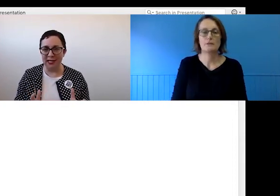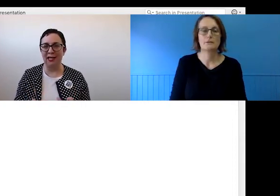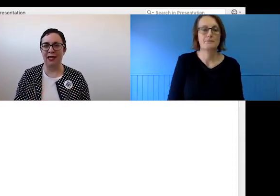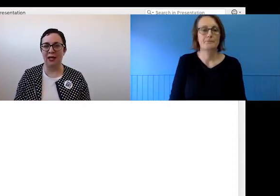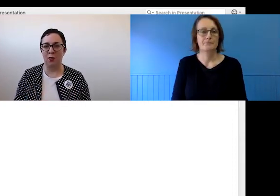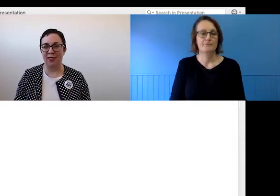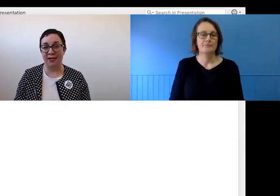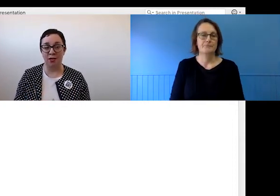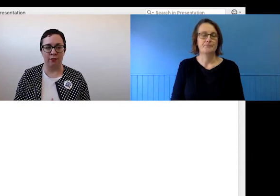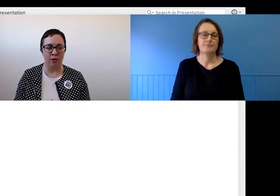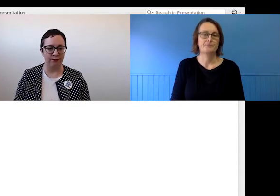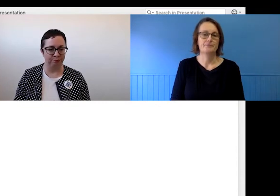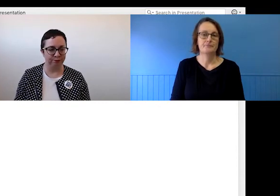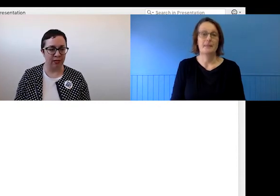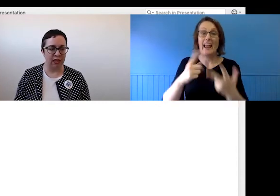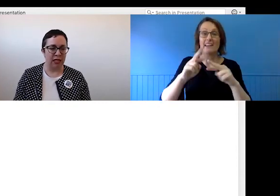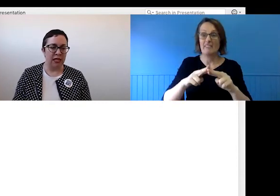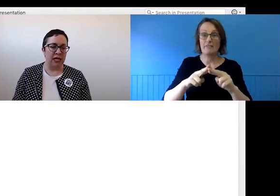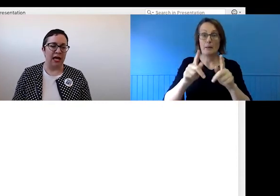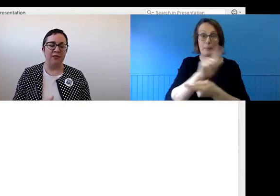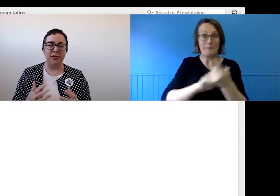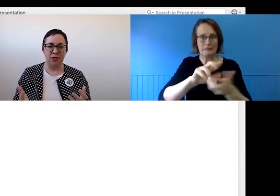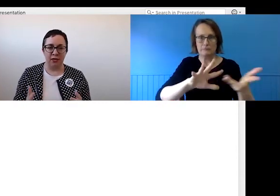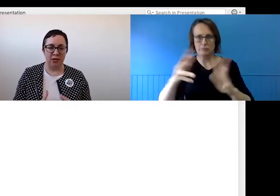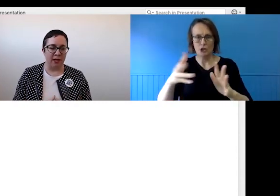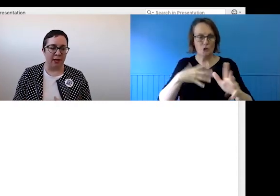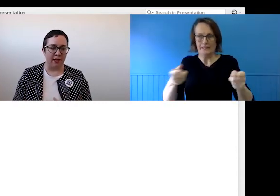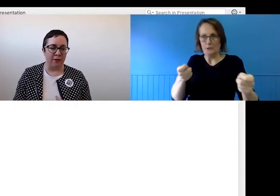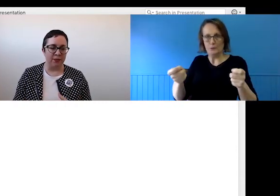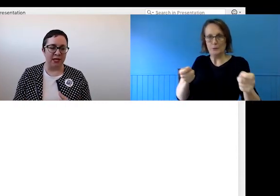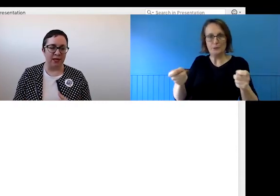particularly when things go wrong. This could include some of the